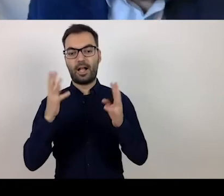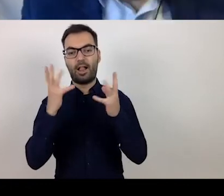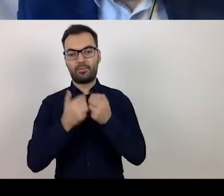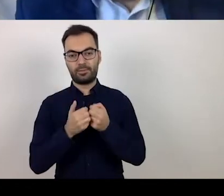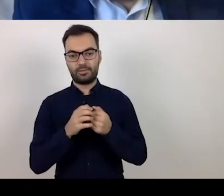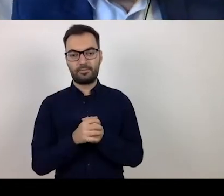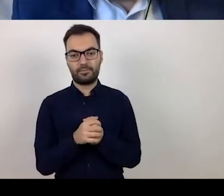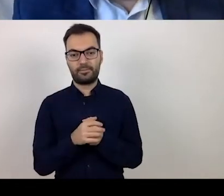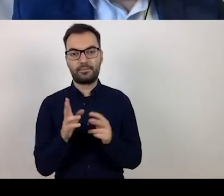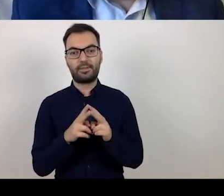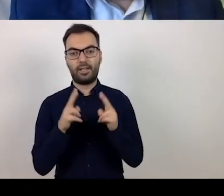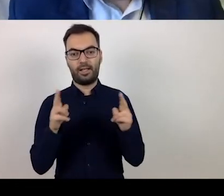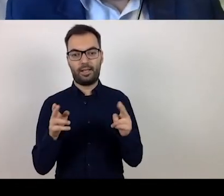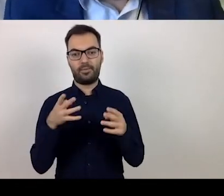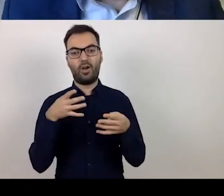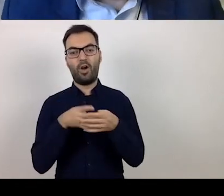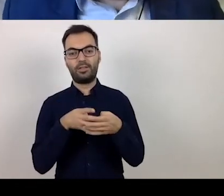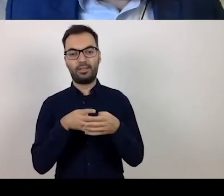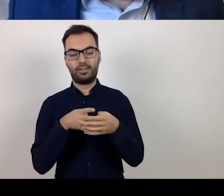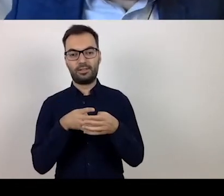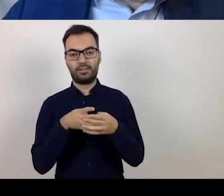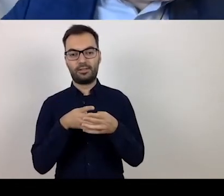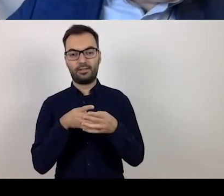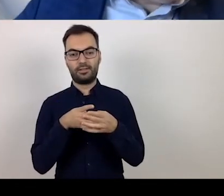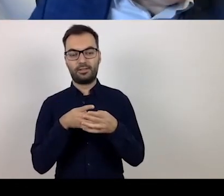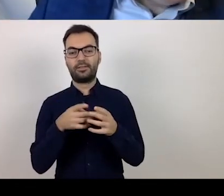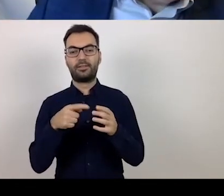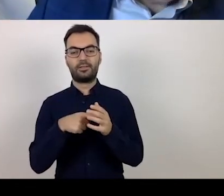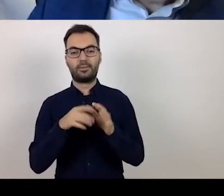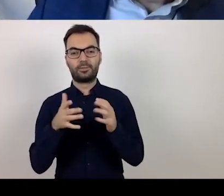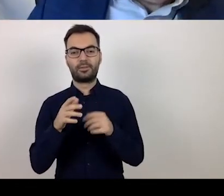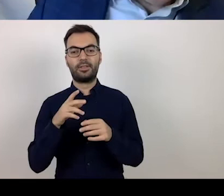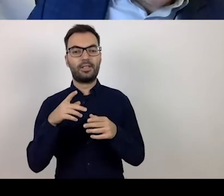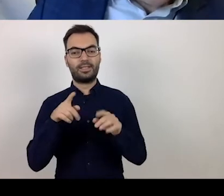At the substantive evaluation stage, that employs these criteria,